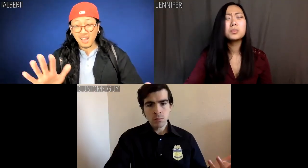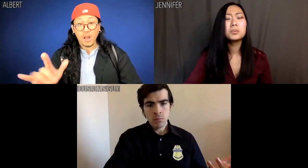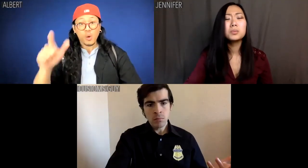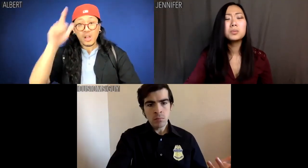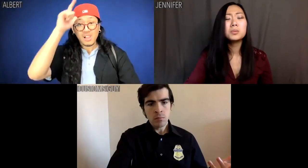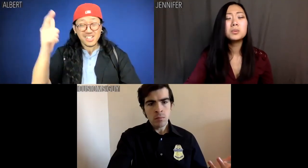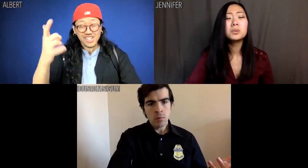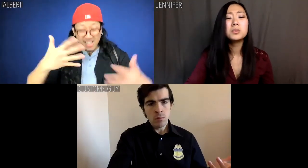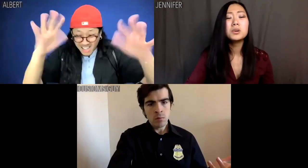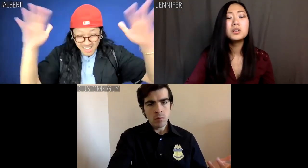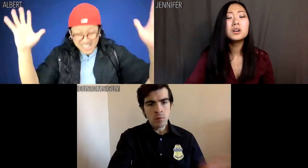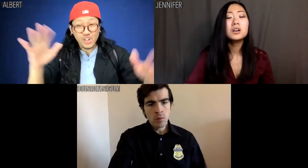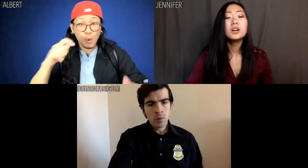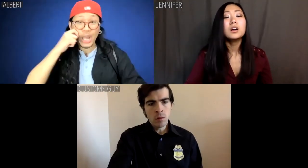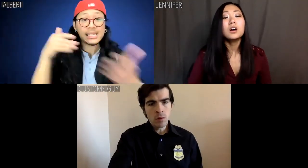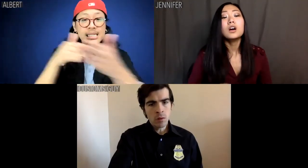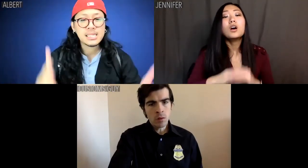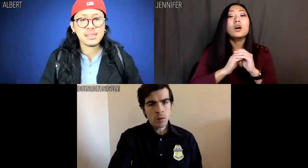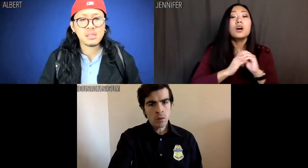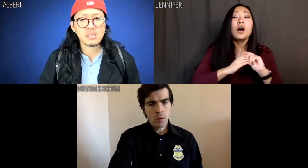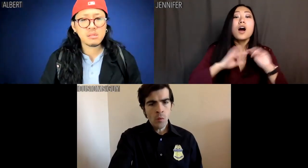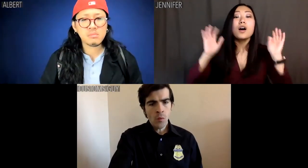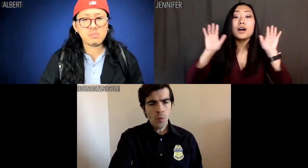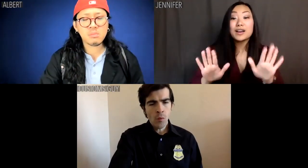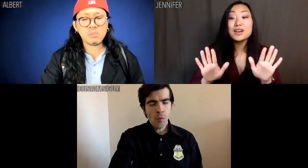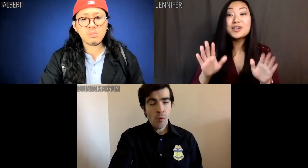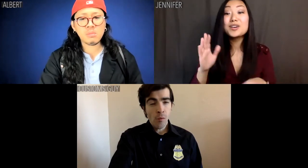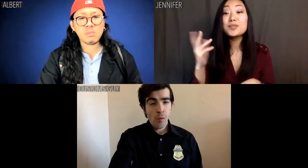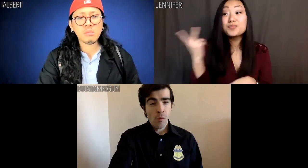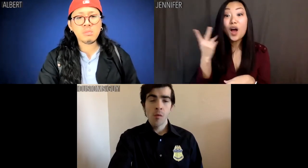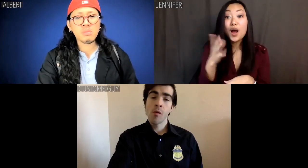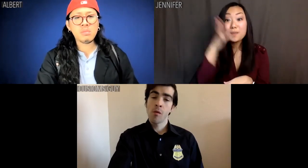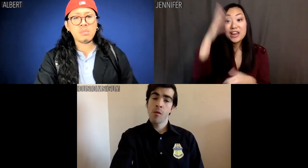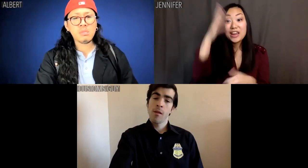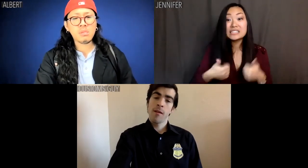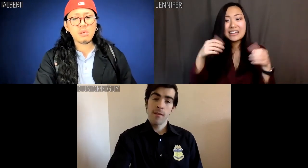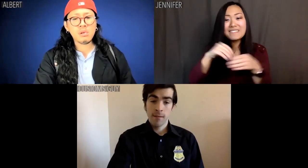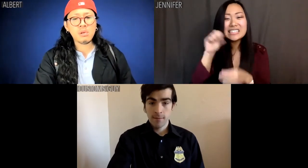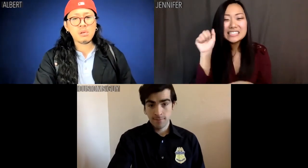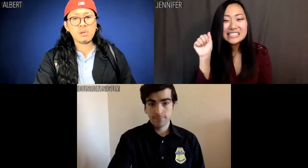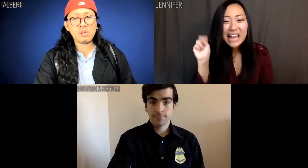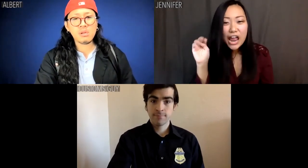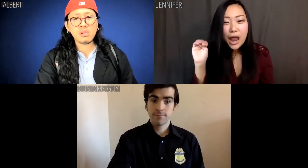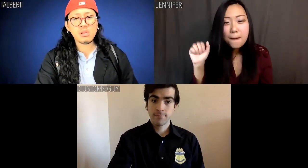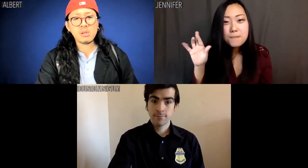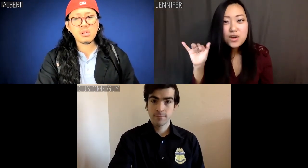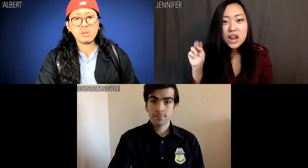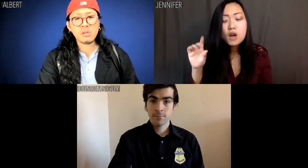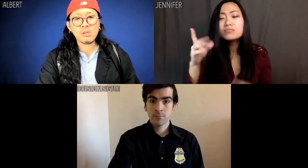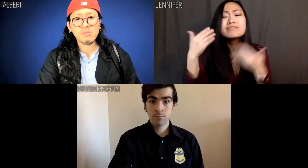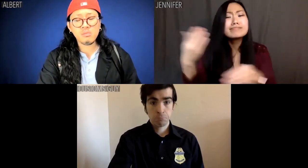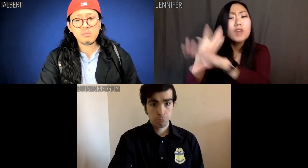Albert: Don't try to logic me, racist. Jennifer: Look, our parents live in San Marino.